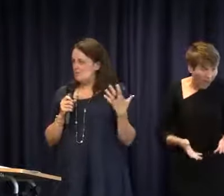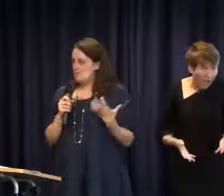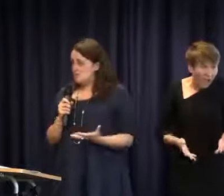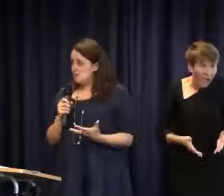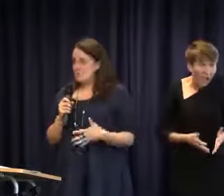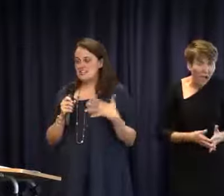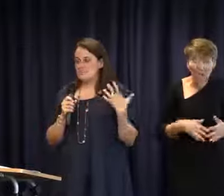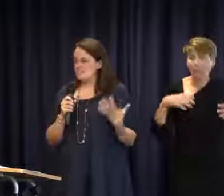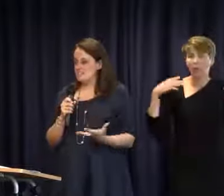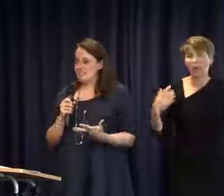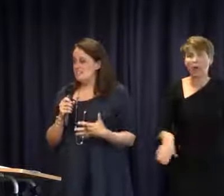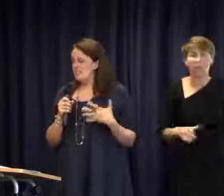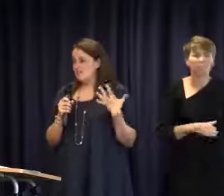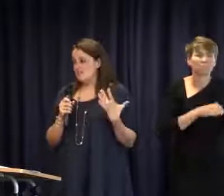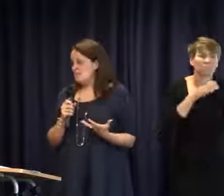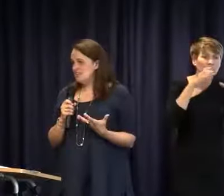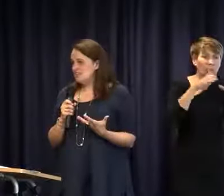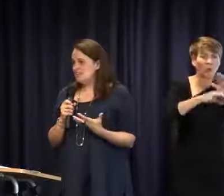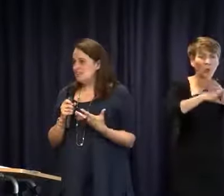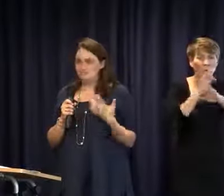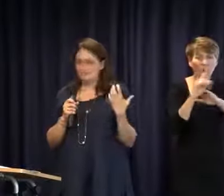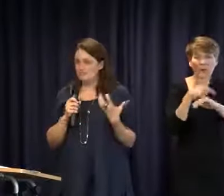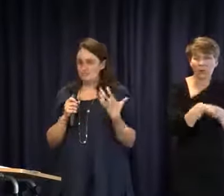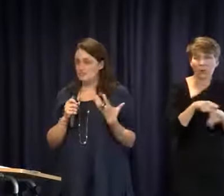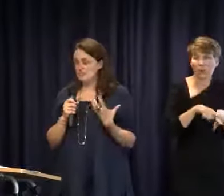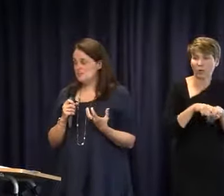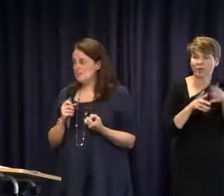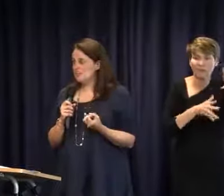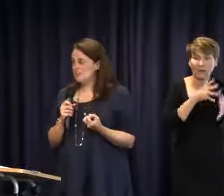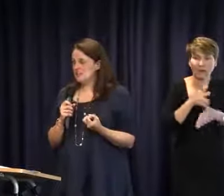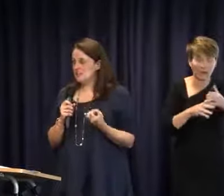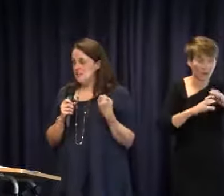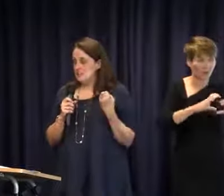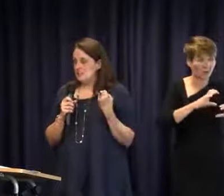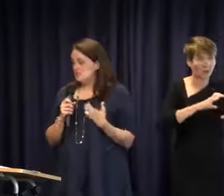have him at Aurora, he is learning sign, he is now communicating. It has just been amazing.